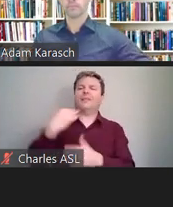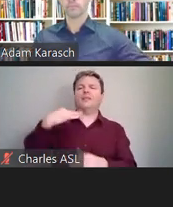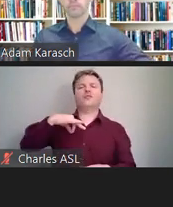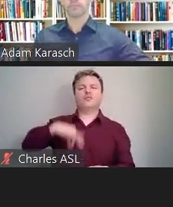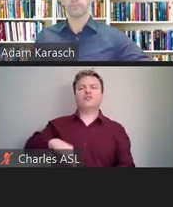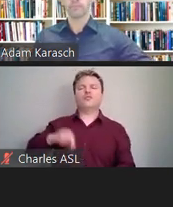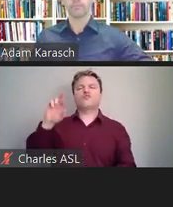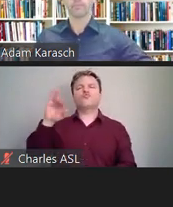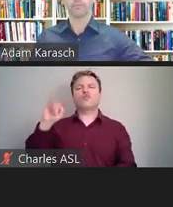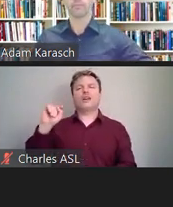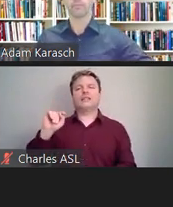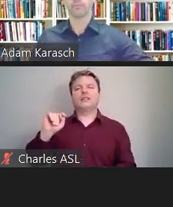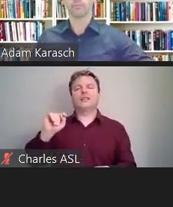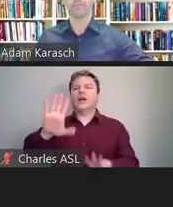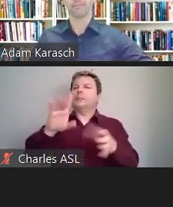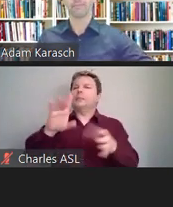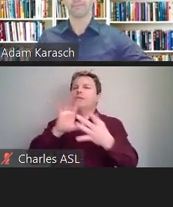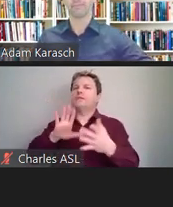But don't sign off yet. The questions could be good.